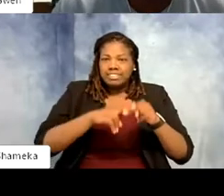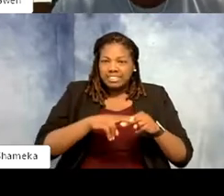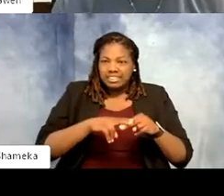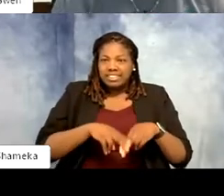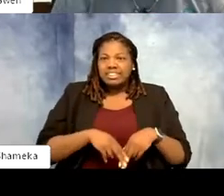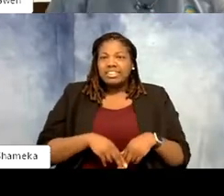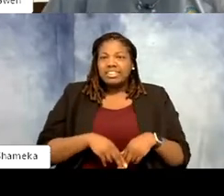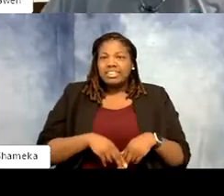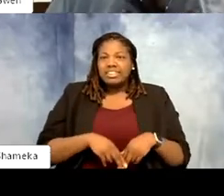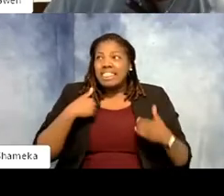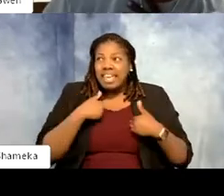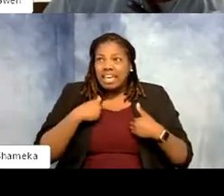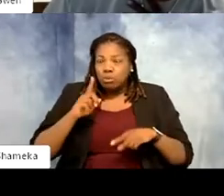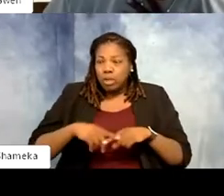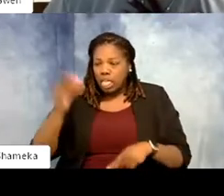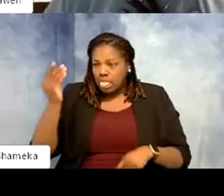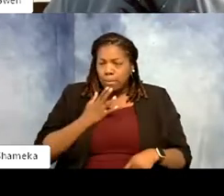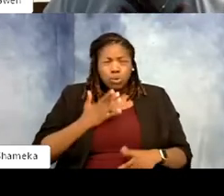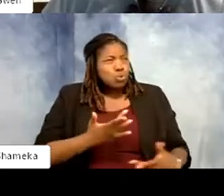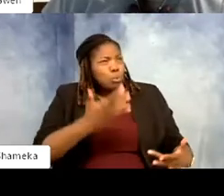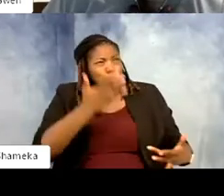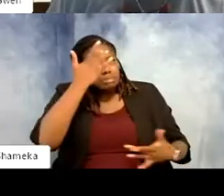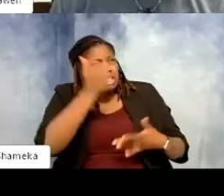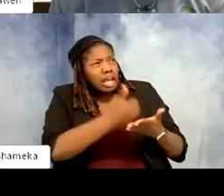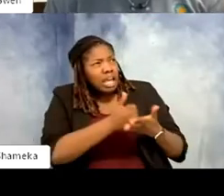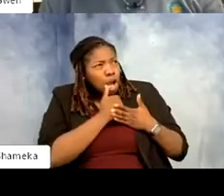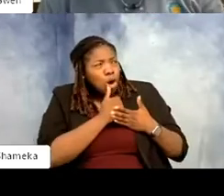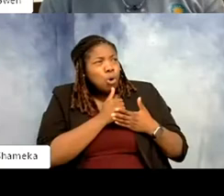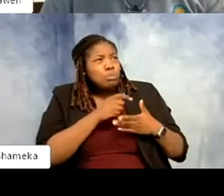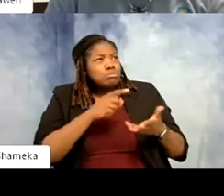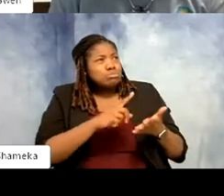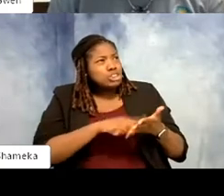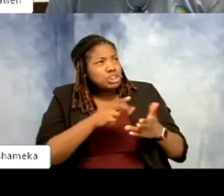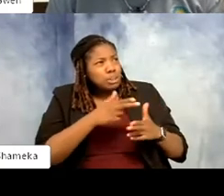feeling well, check my weight. We do it anyway. We check the weight. It's the first indication